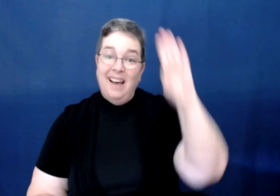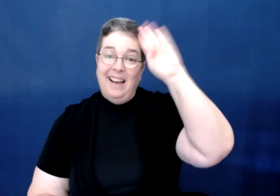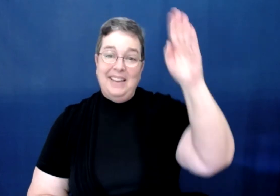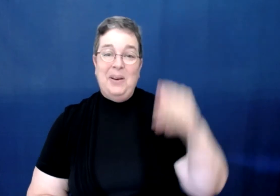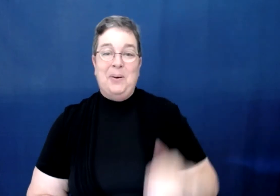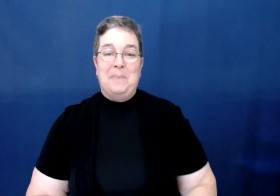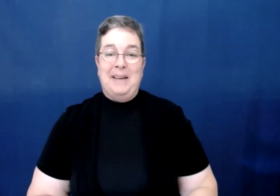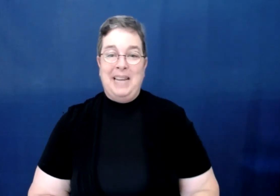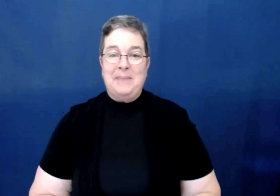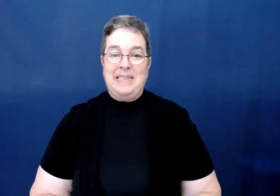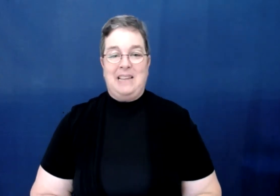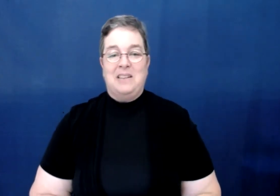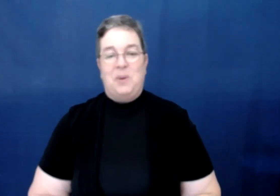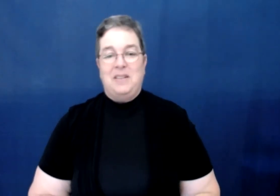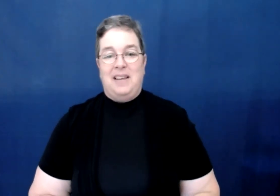Hello, my name is Donna Duarte.